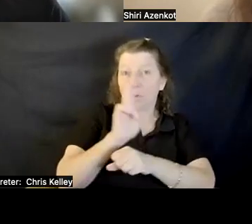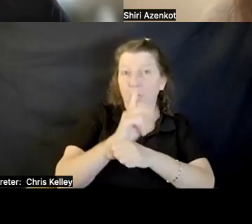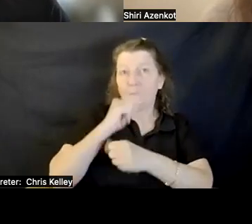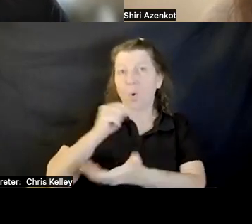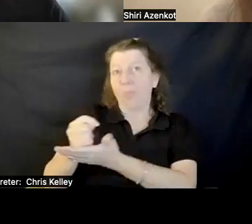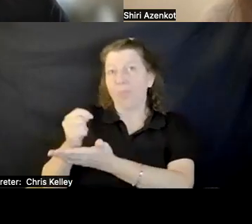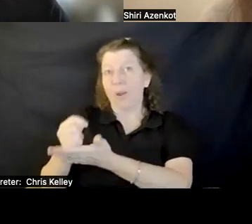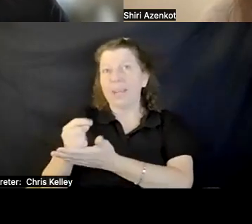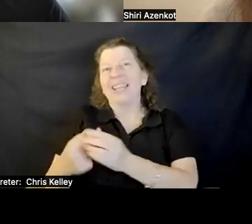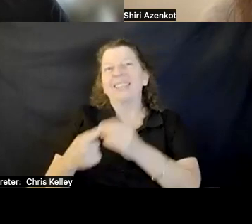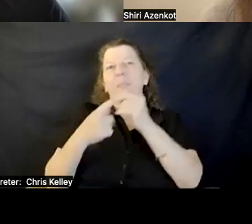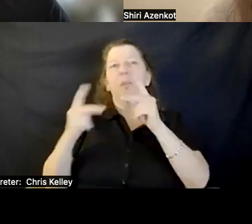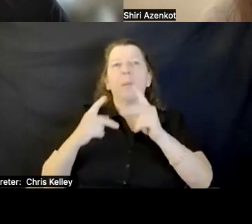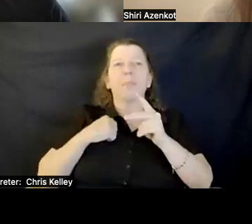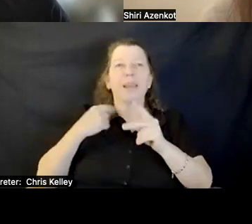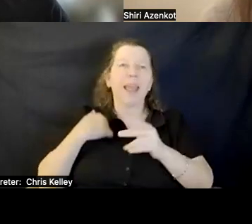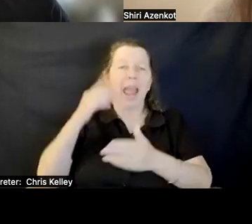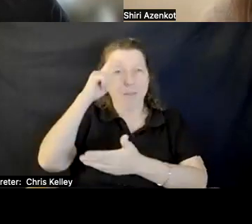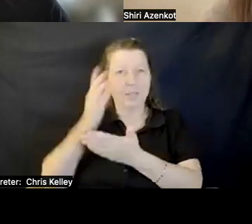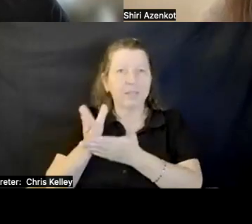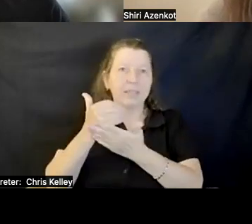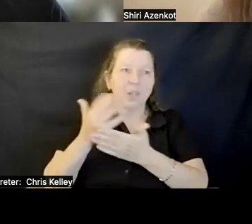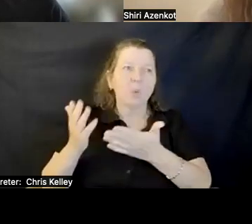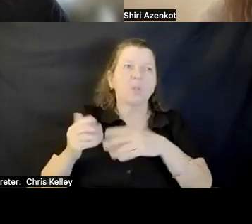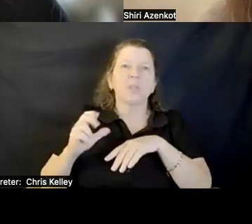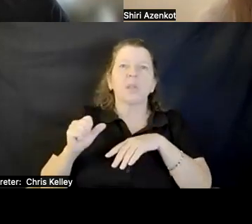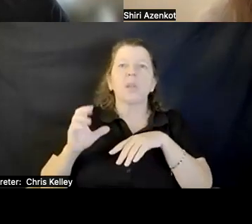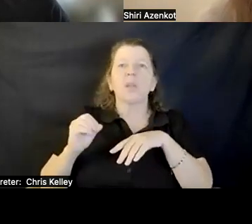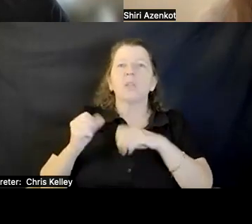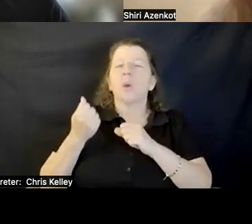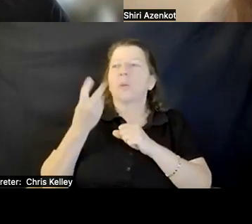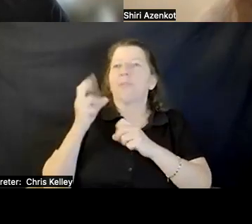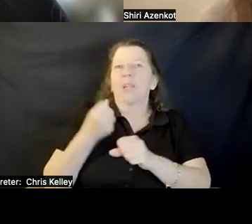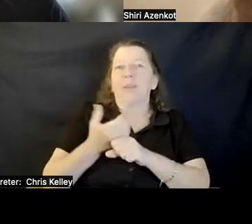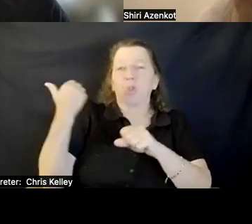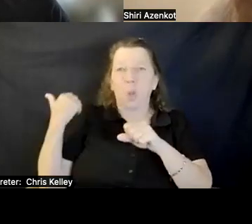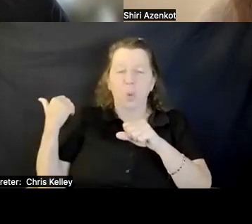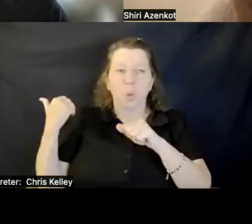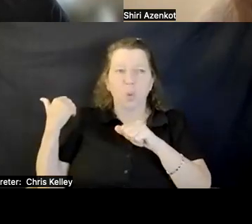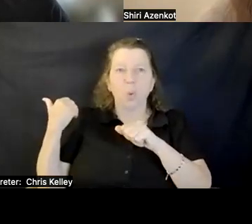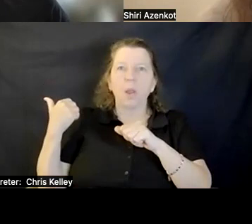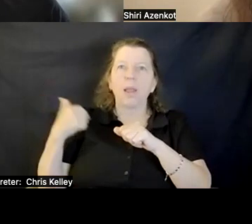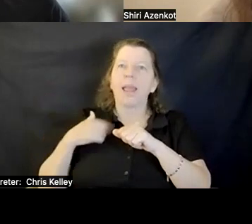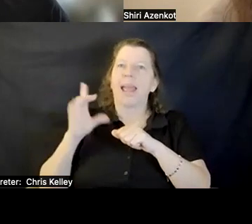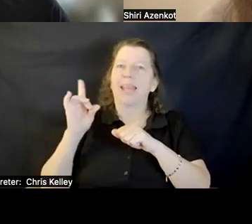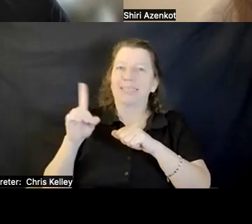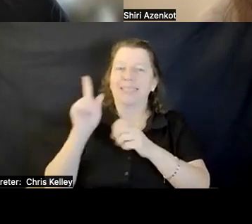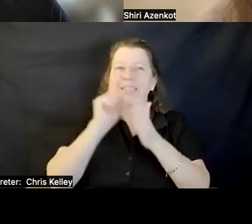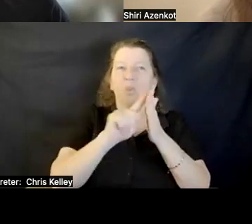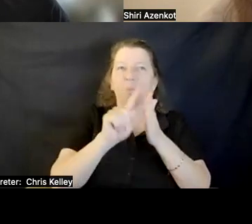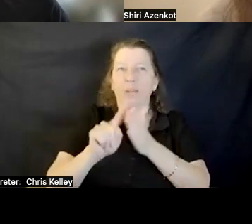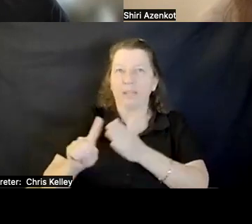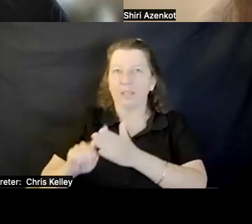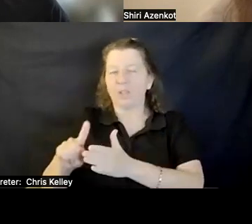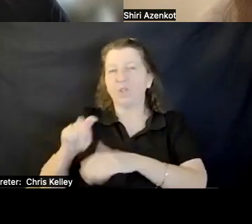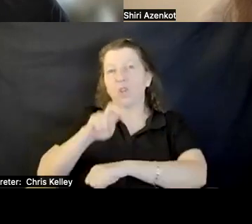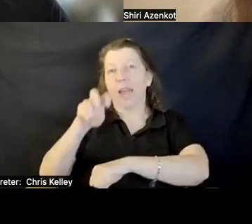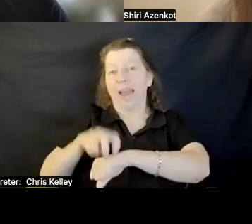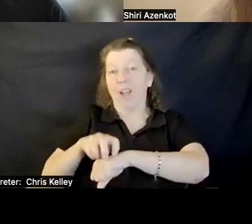experience psychosis. Some years ago I conducted research in Ireland where I was able to meet